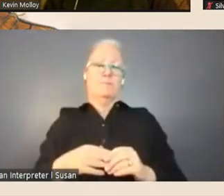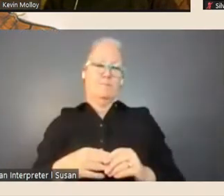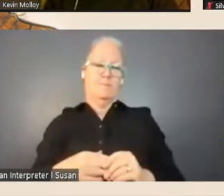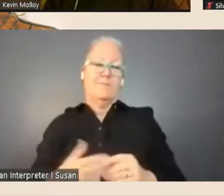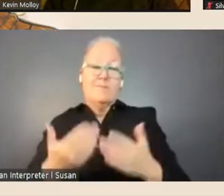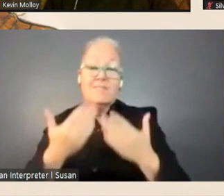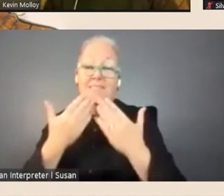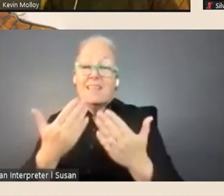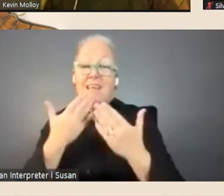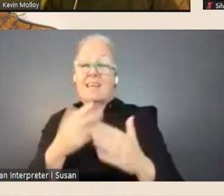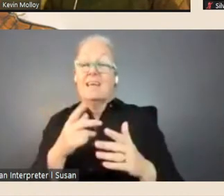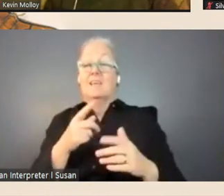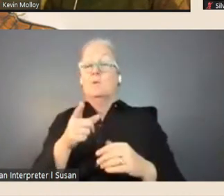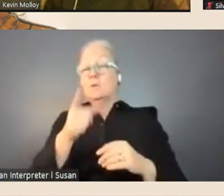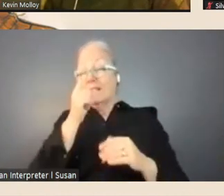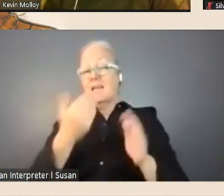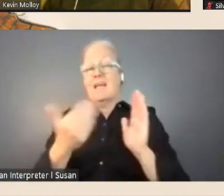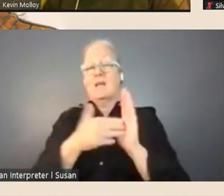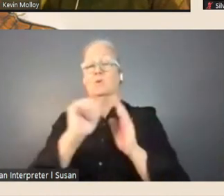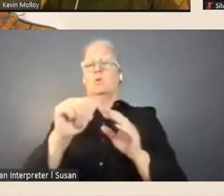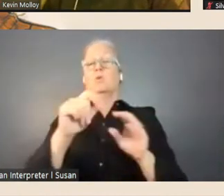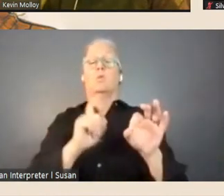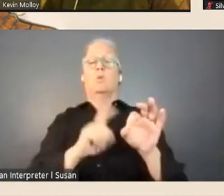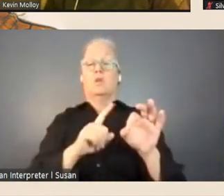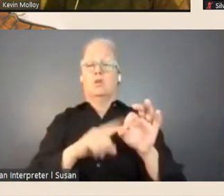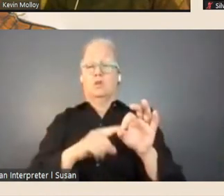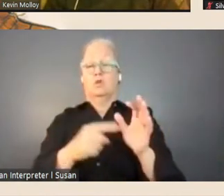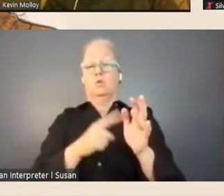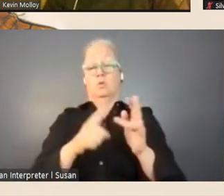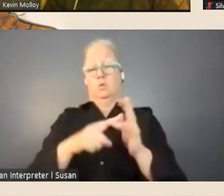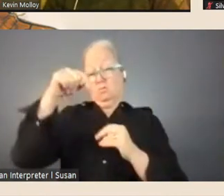can add your questions to Slido, and that you can also vote on questions that have